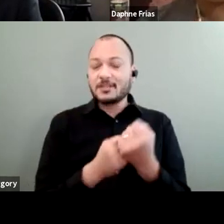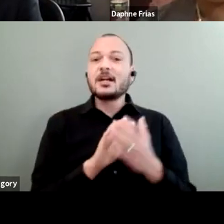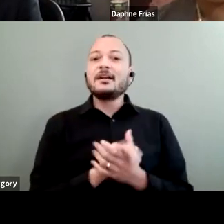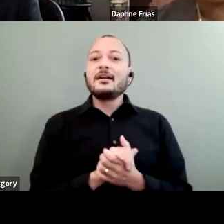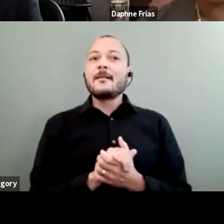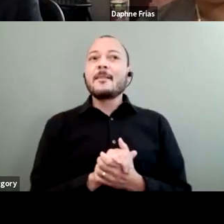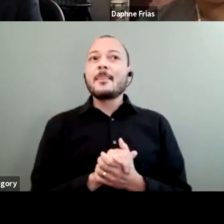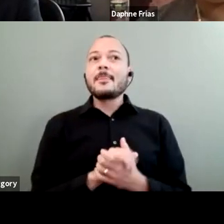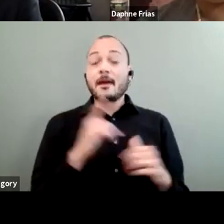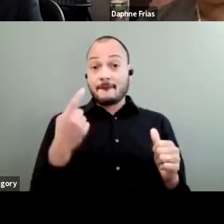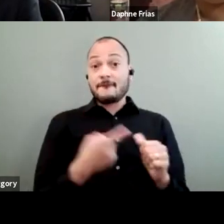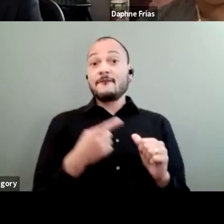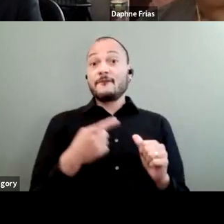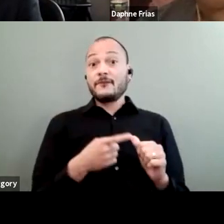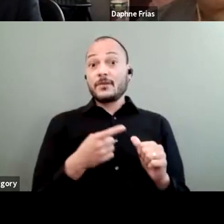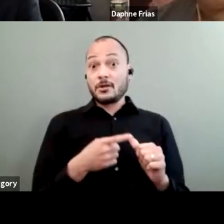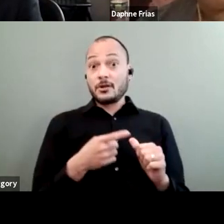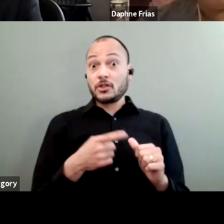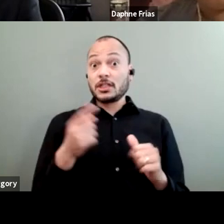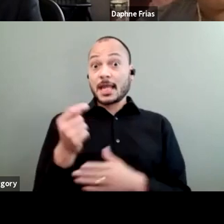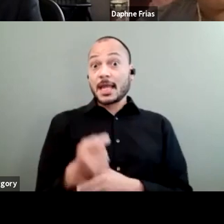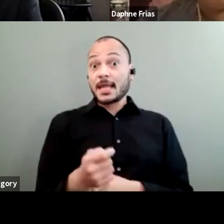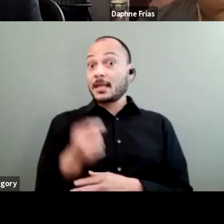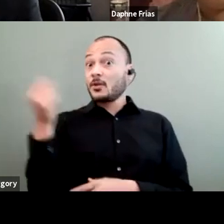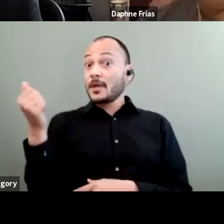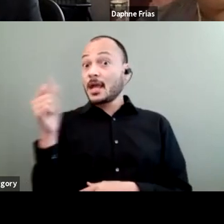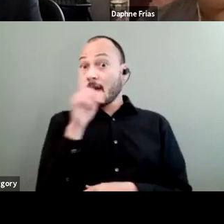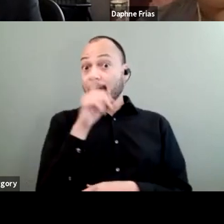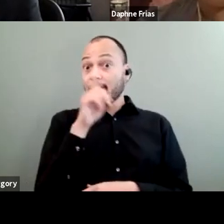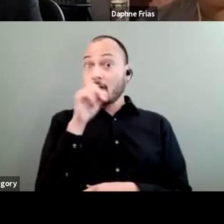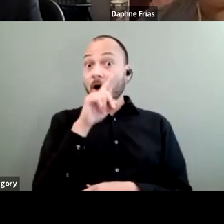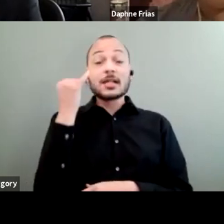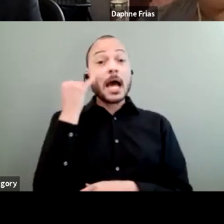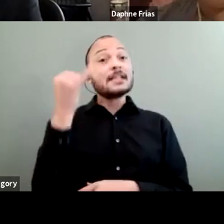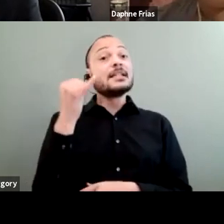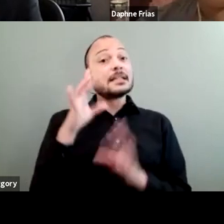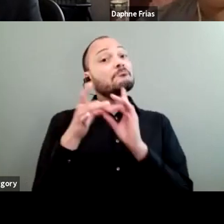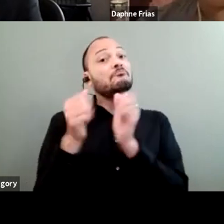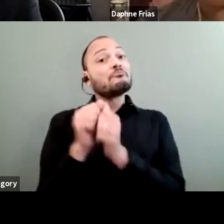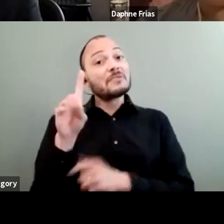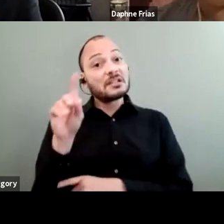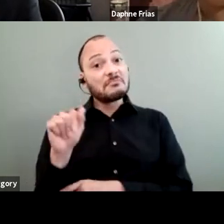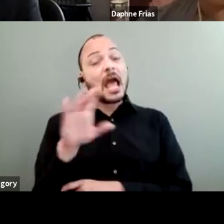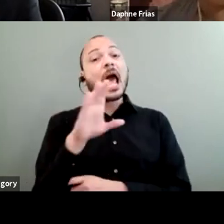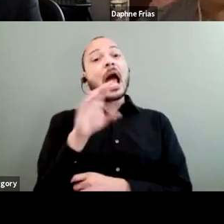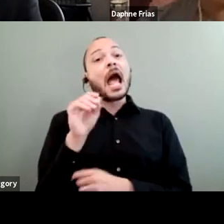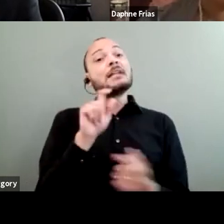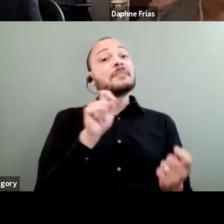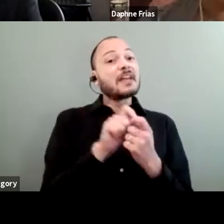to get read of false ideas about disability, and particularly eliminate pity,